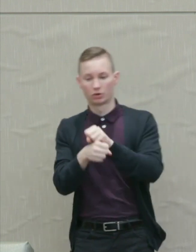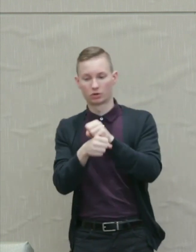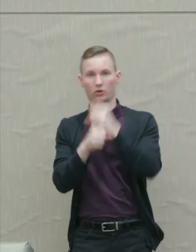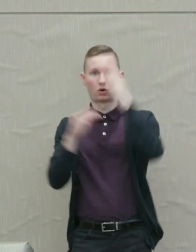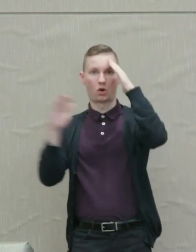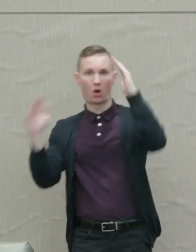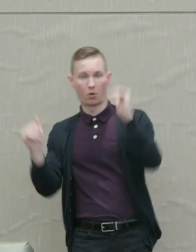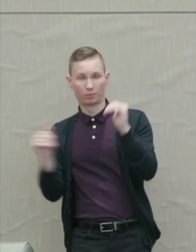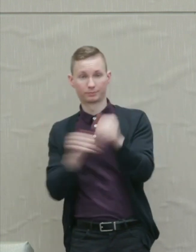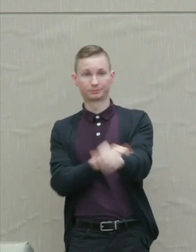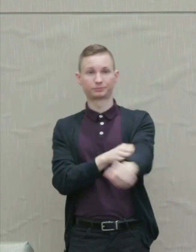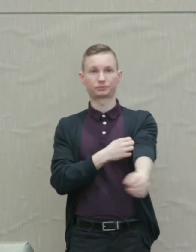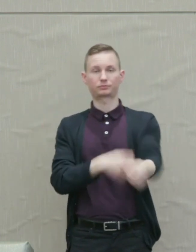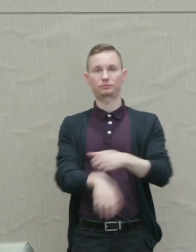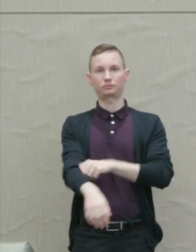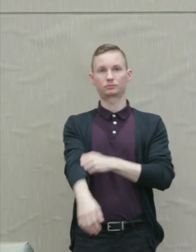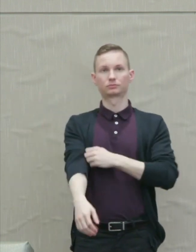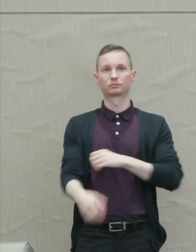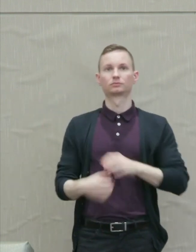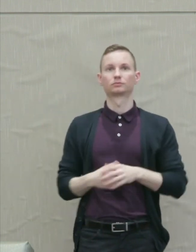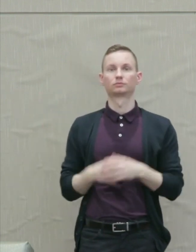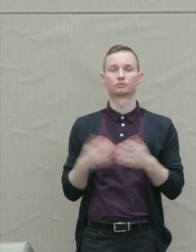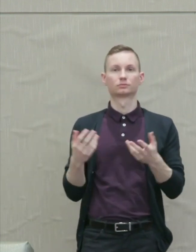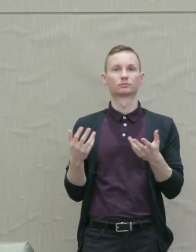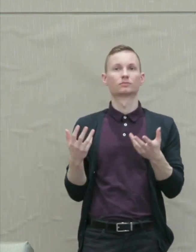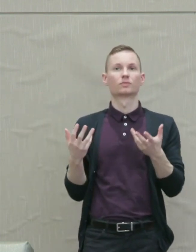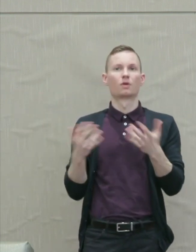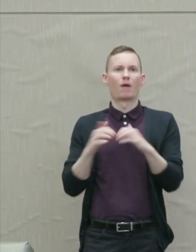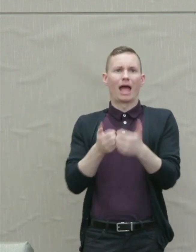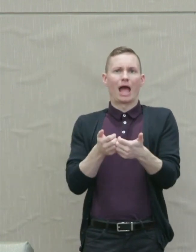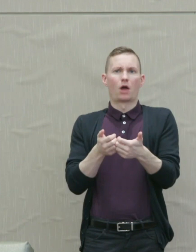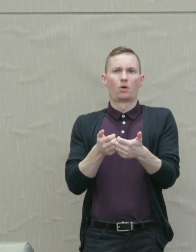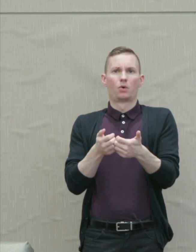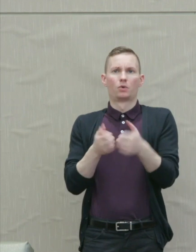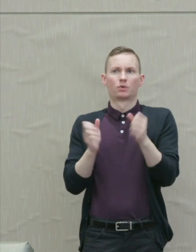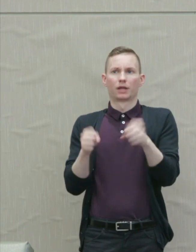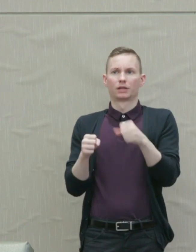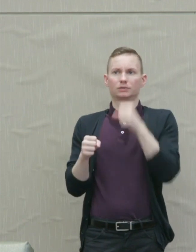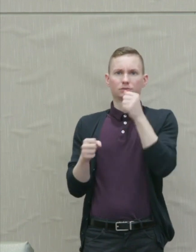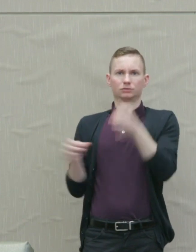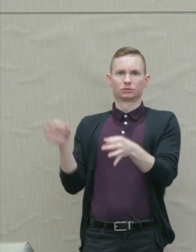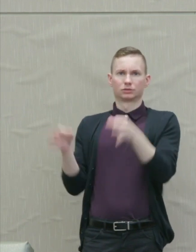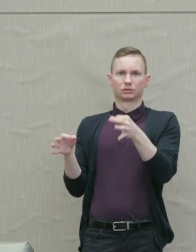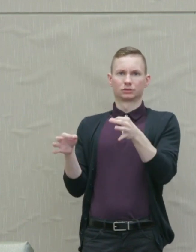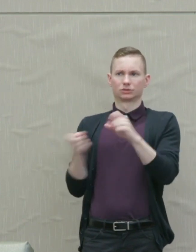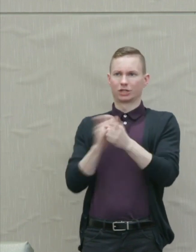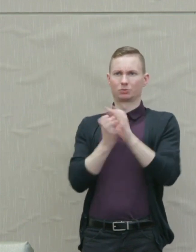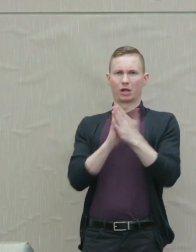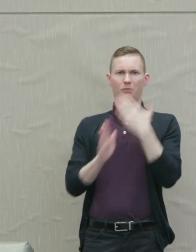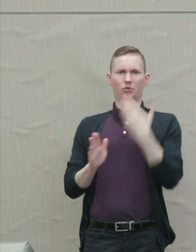For how sanely and really could injustice be made good by retributive payback?